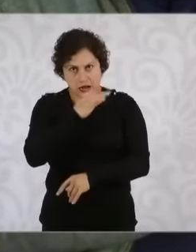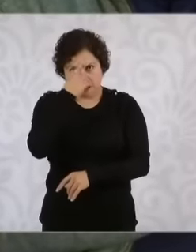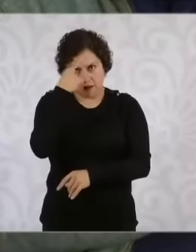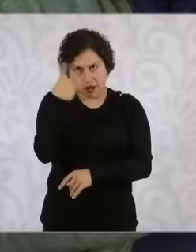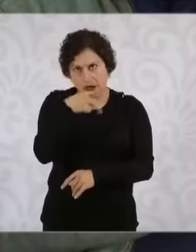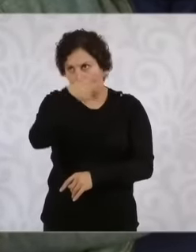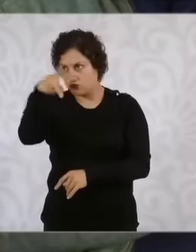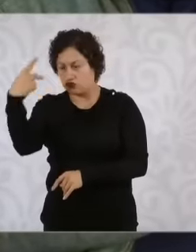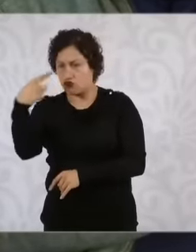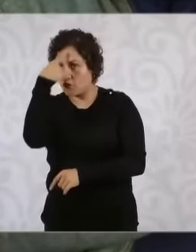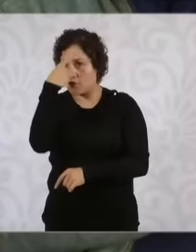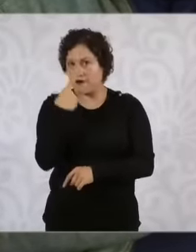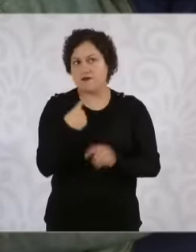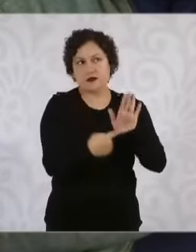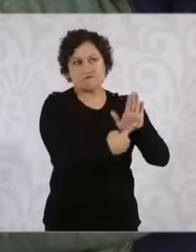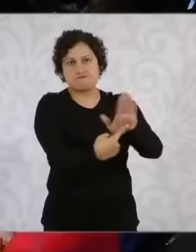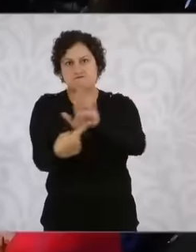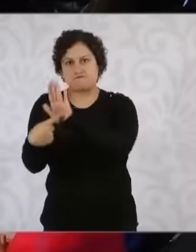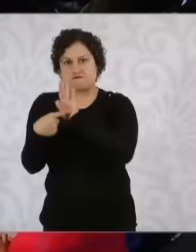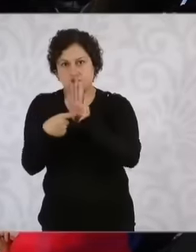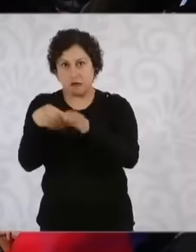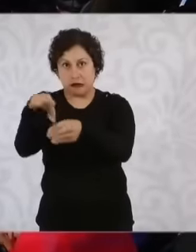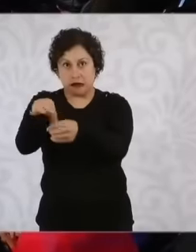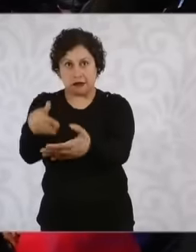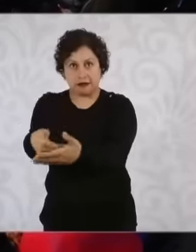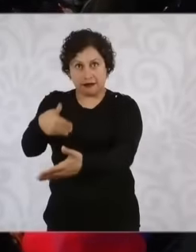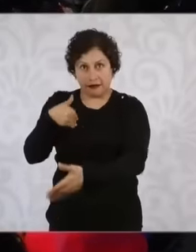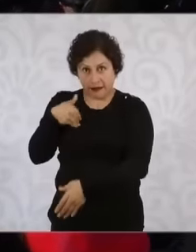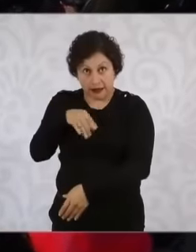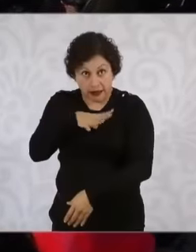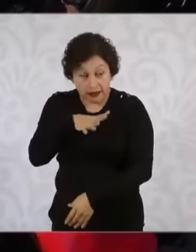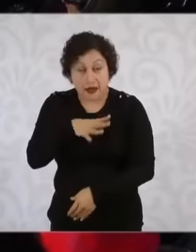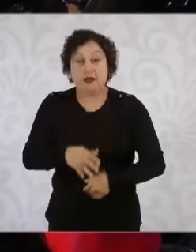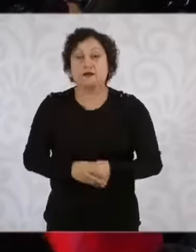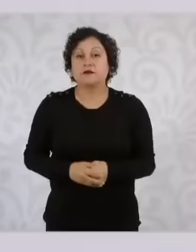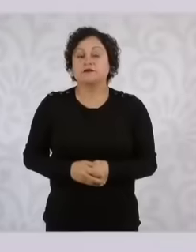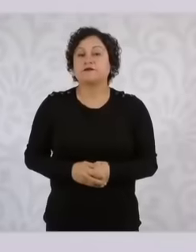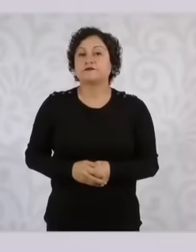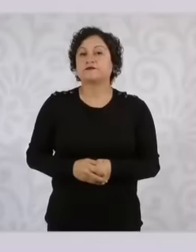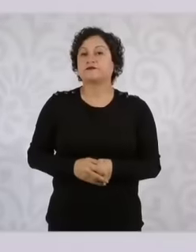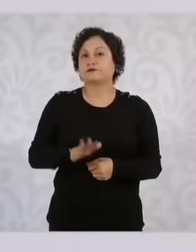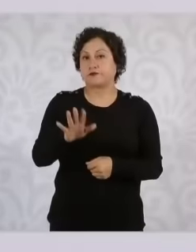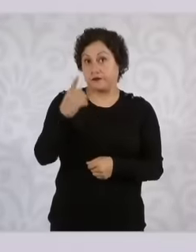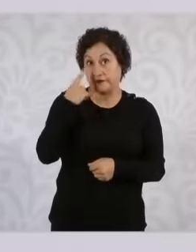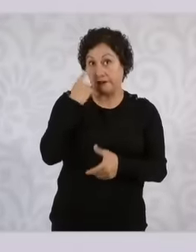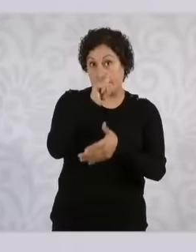prior to the The election is determined by the INE, that is what the initiative that we are sending says.